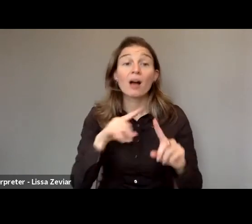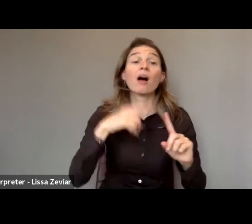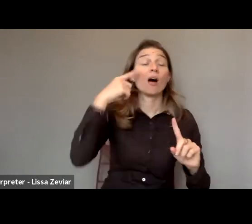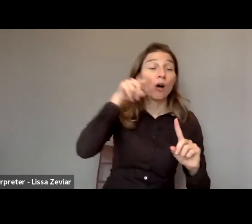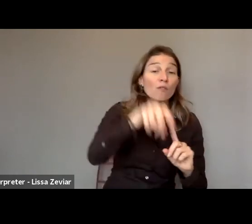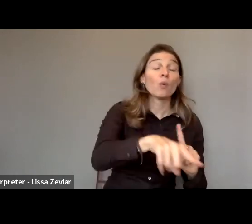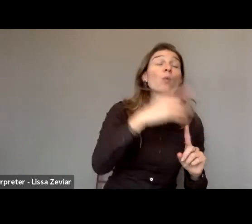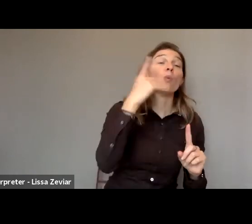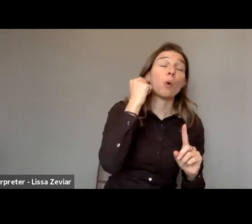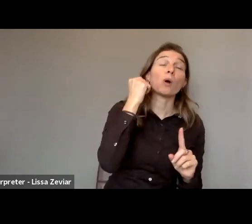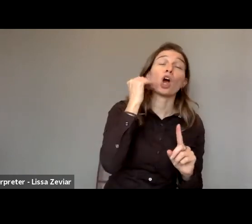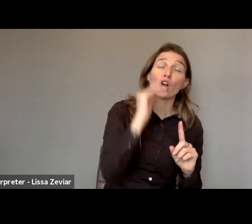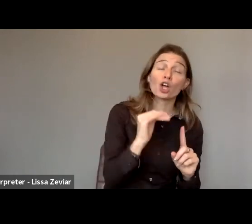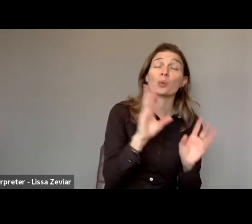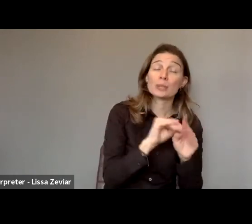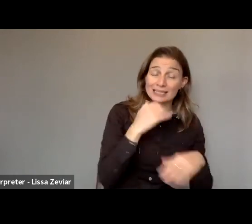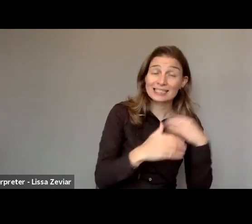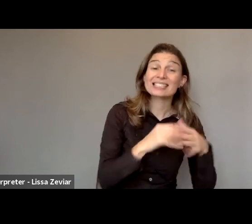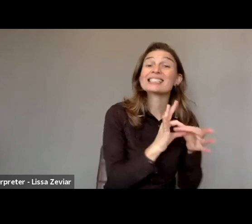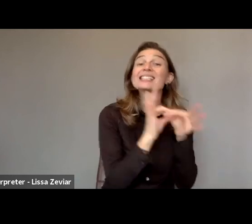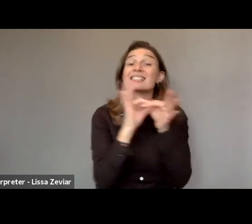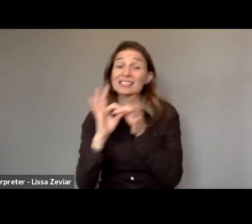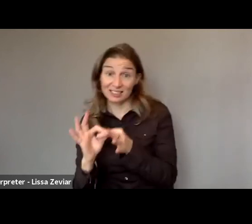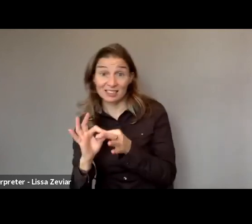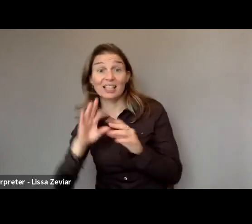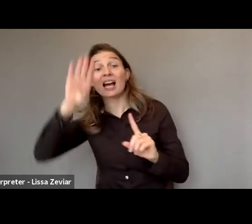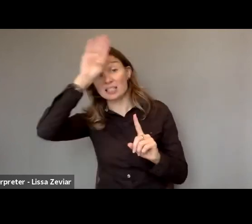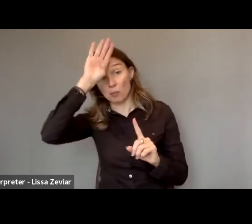in relation with this instrument, the Istanbul Convention in May,